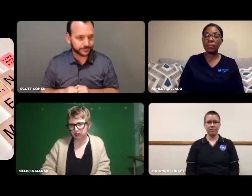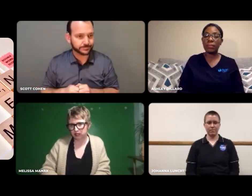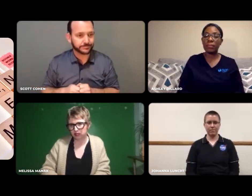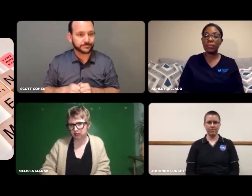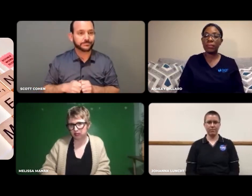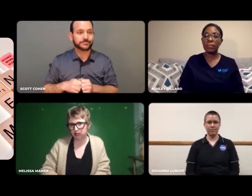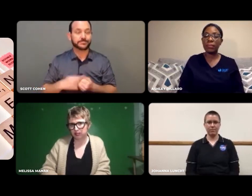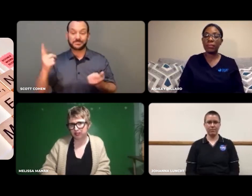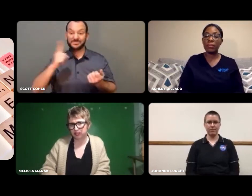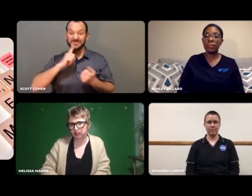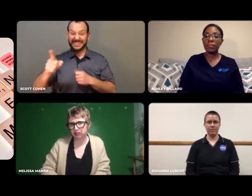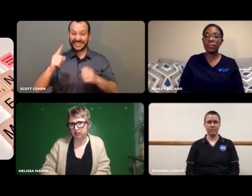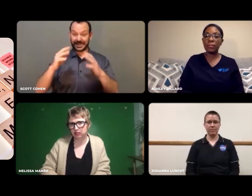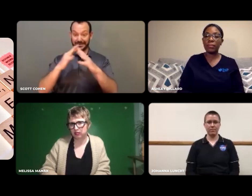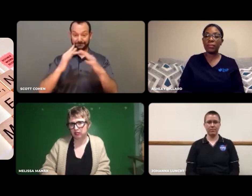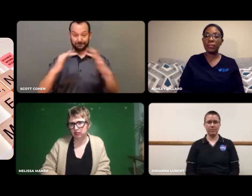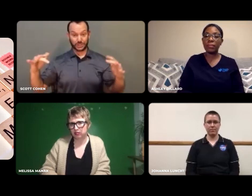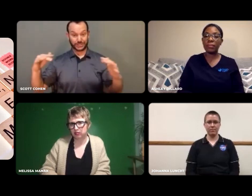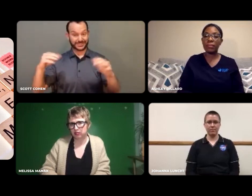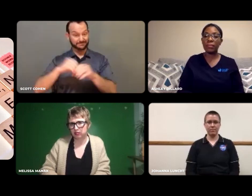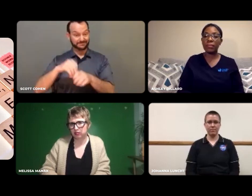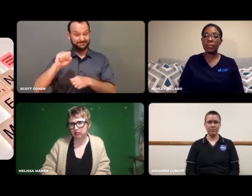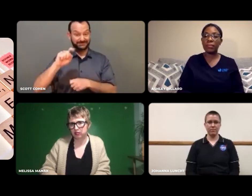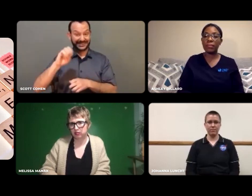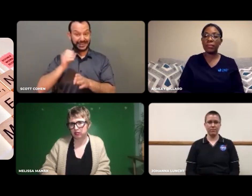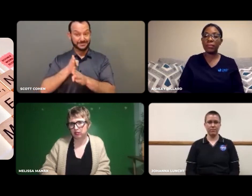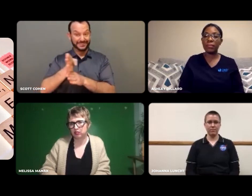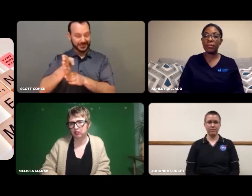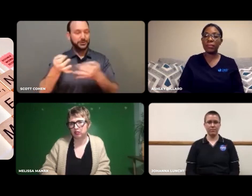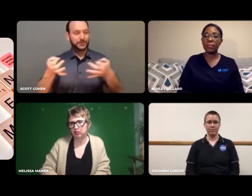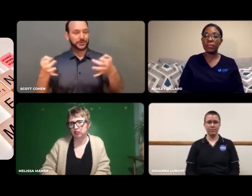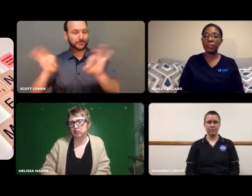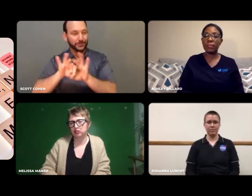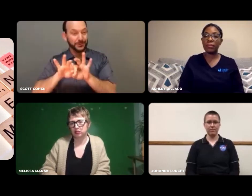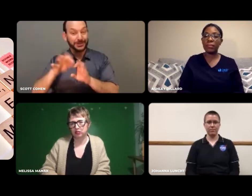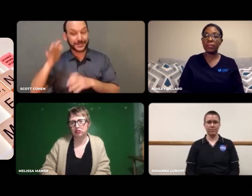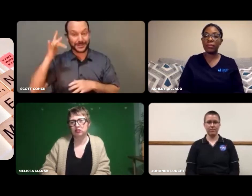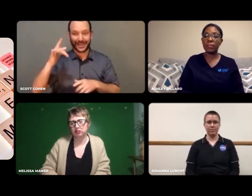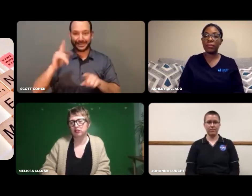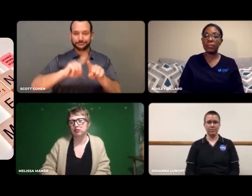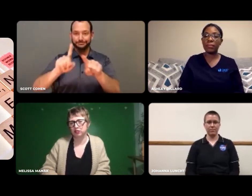We want to keep in mind the goal of working towards having a diverse workforce because